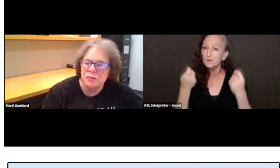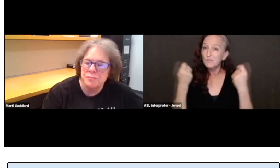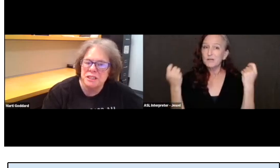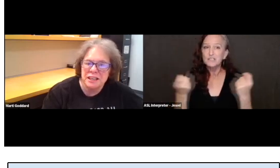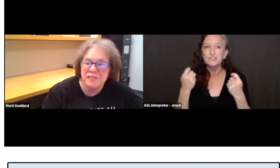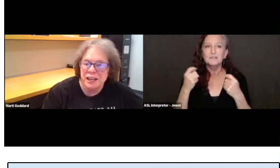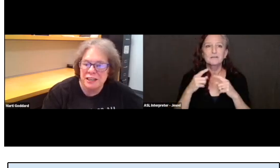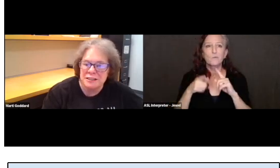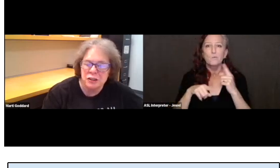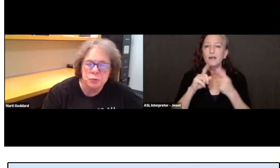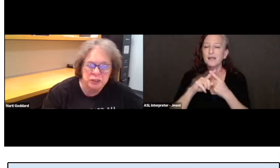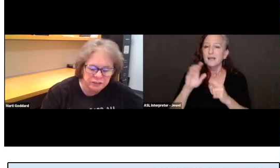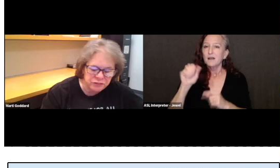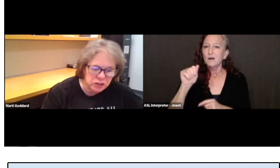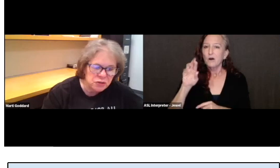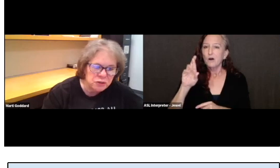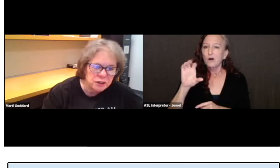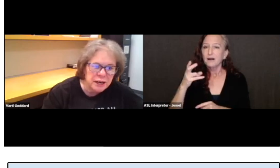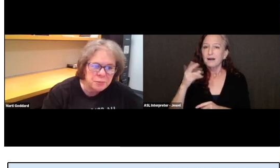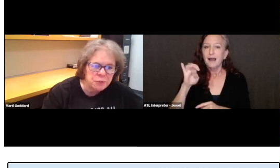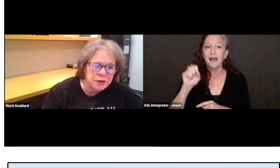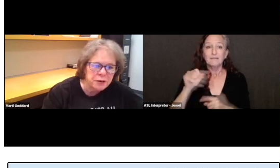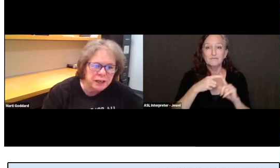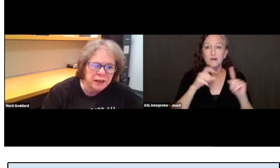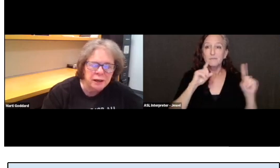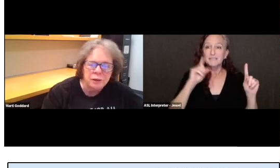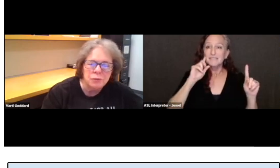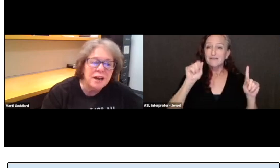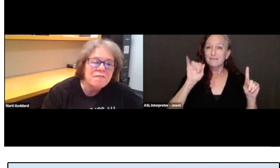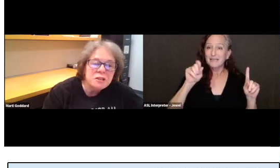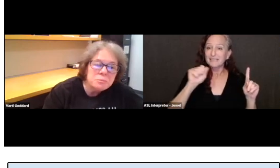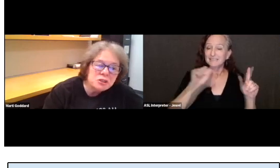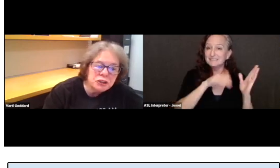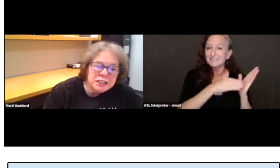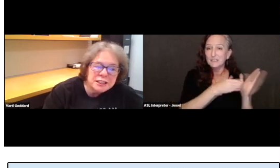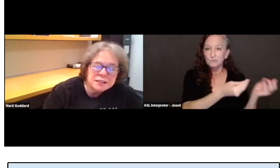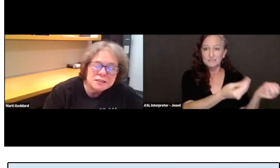from Deaf Aid Center were given to the library. We have film screenings.